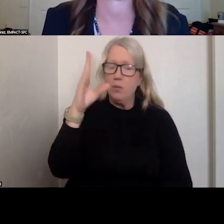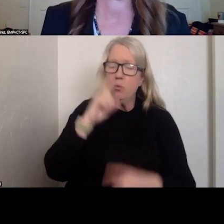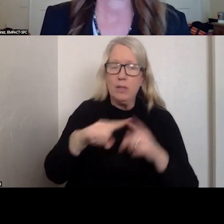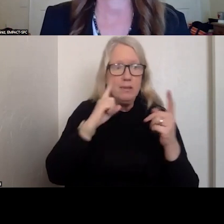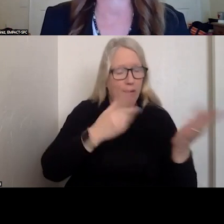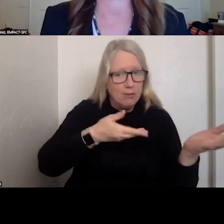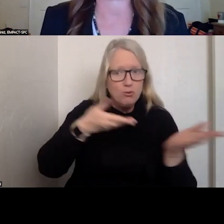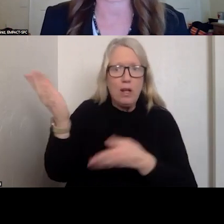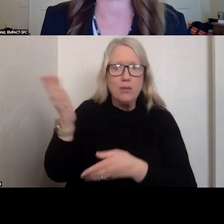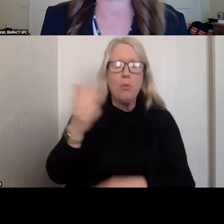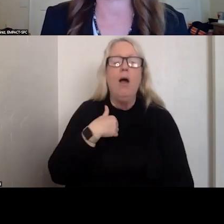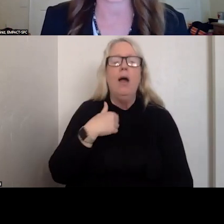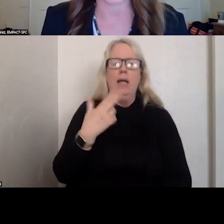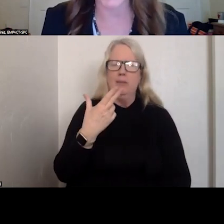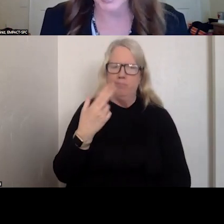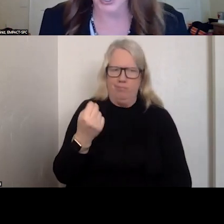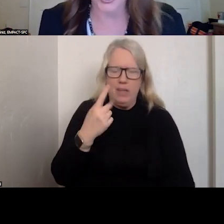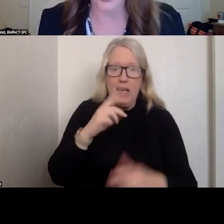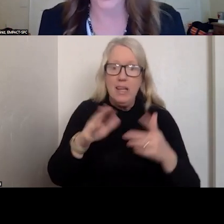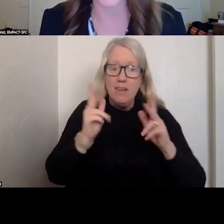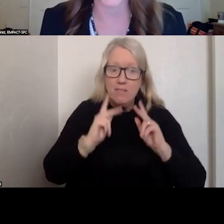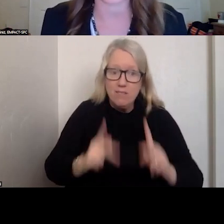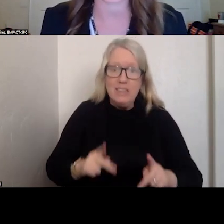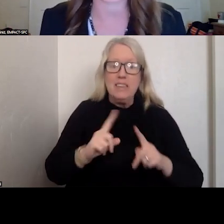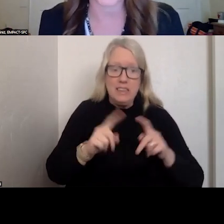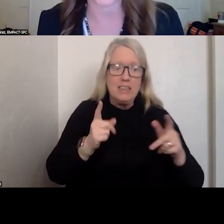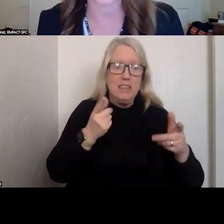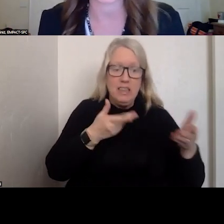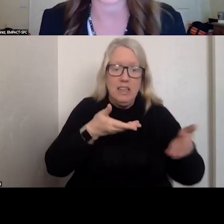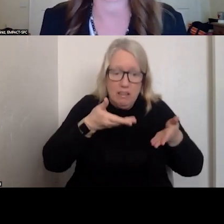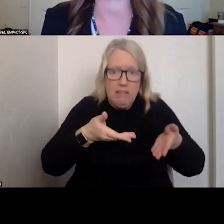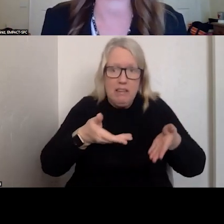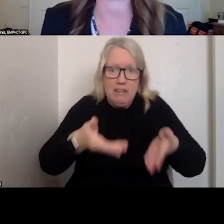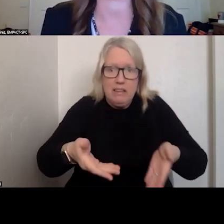HE LITERALLY HAD TO PHYSICALLY CARRY HER DOWN THE STAIR AND HE